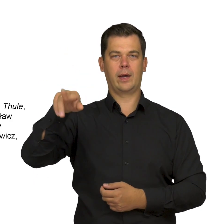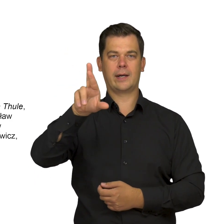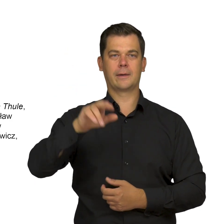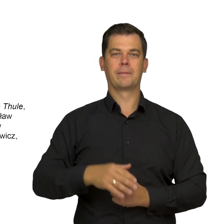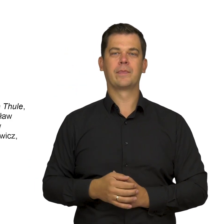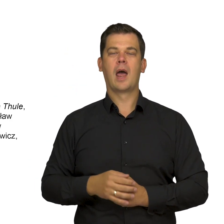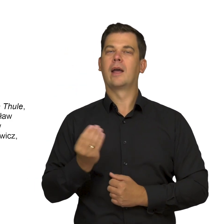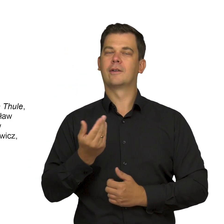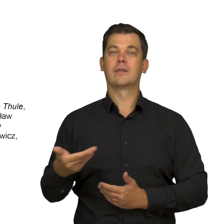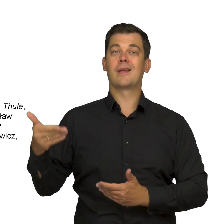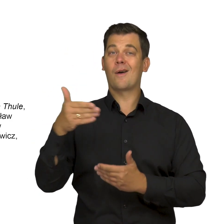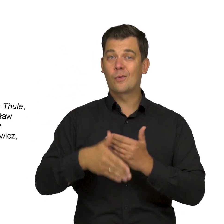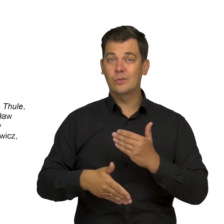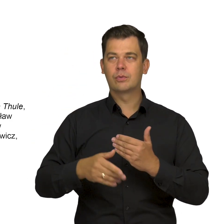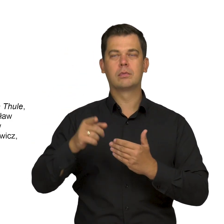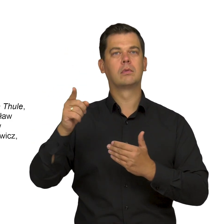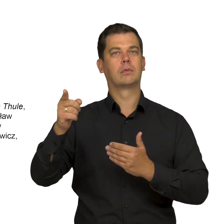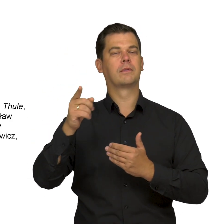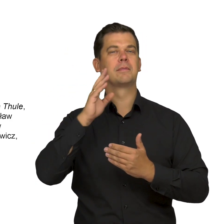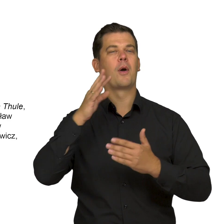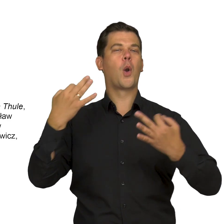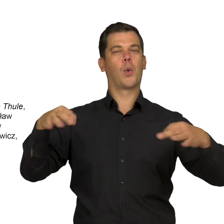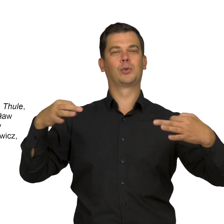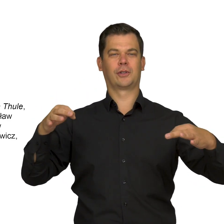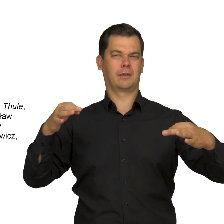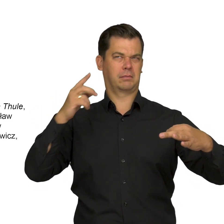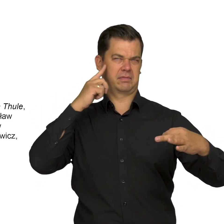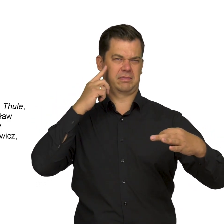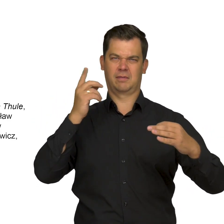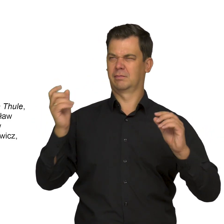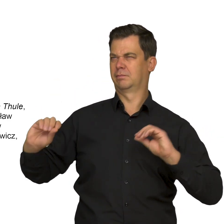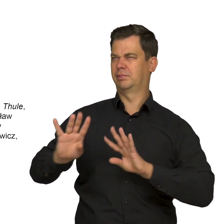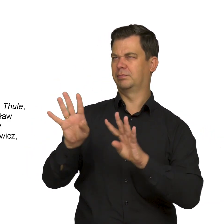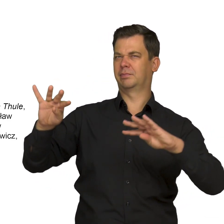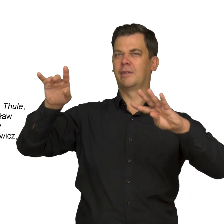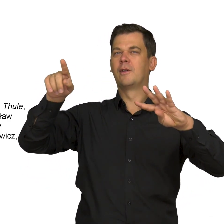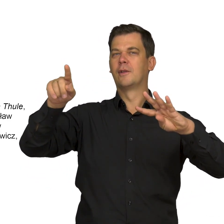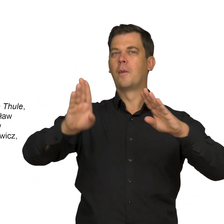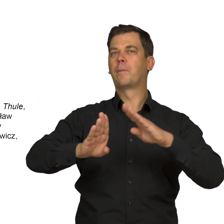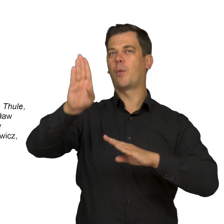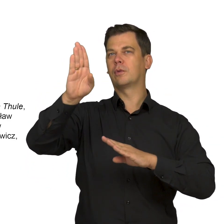To sum up, I would like to show a rather loose interpretation of